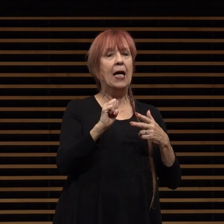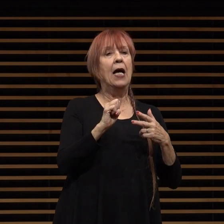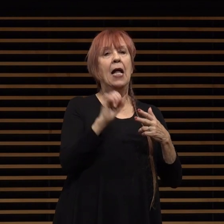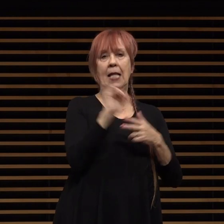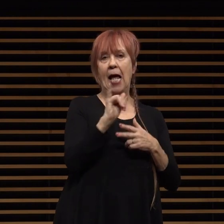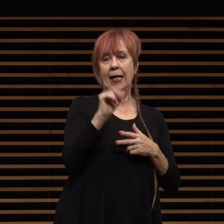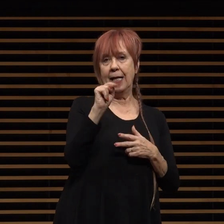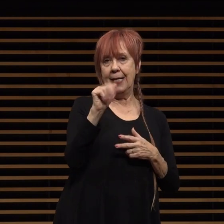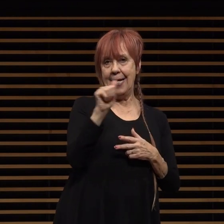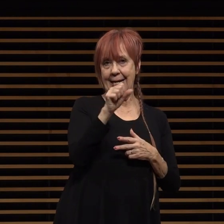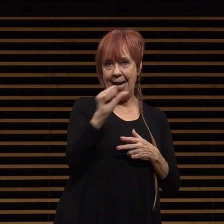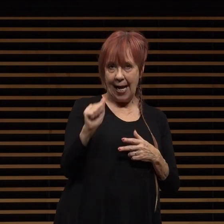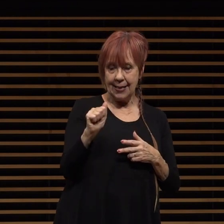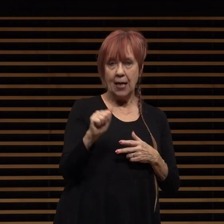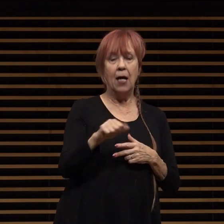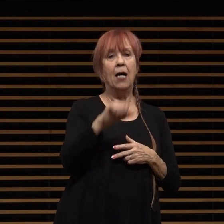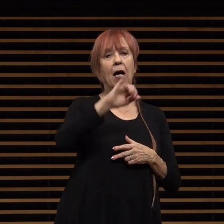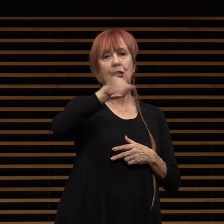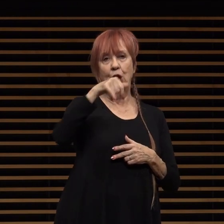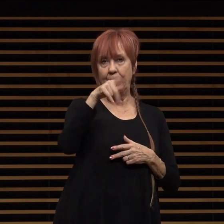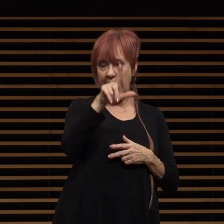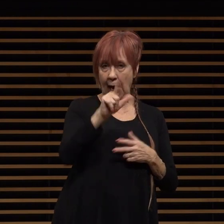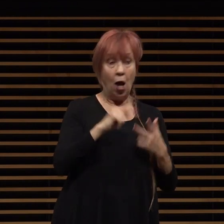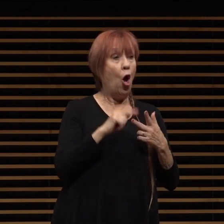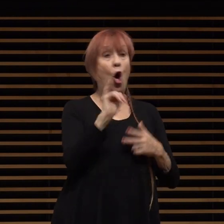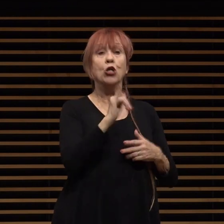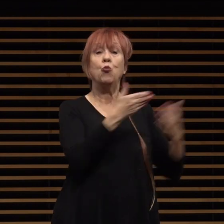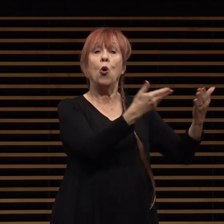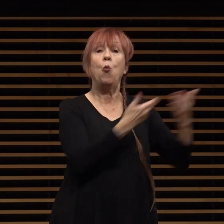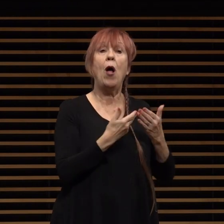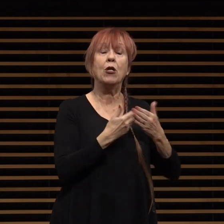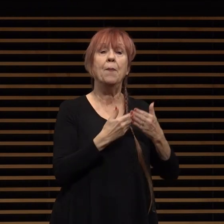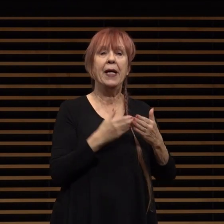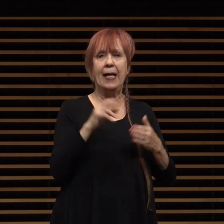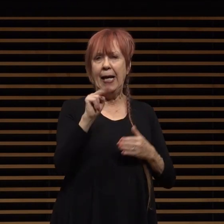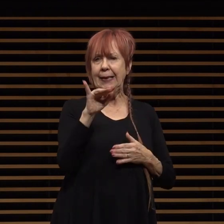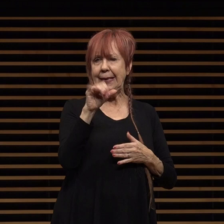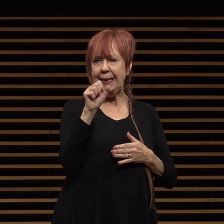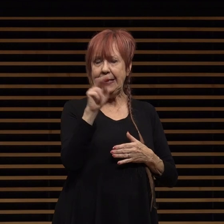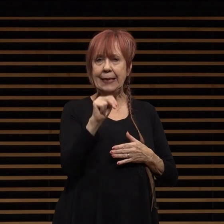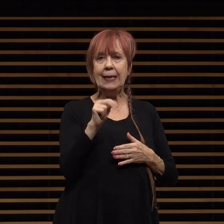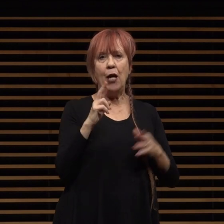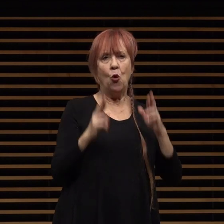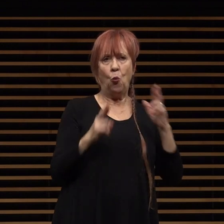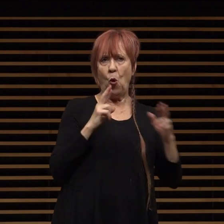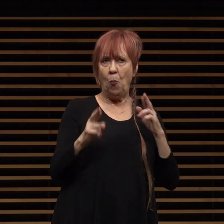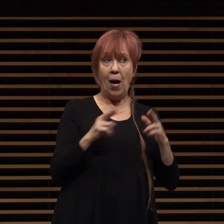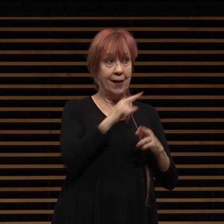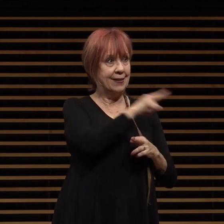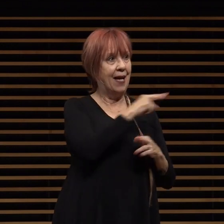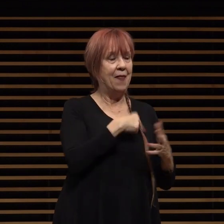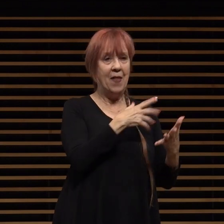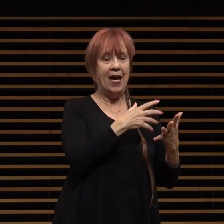we're also welcoming miso robotics a developer of artificial intelligence